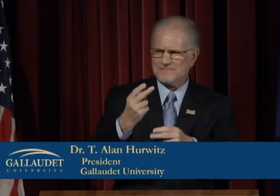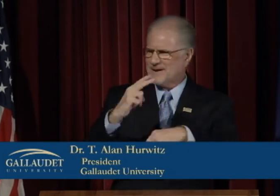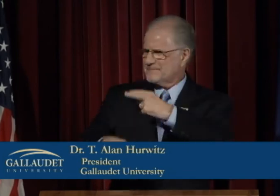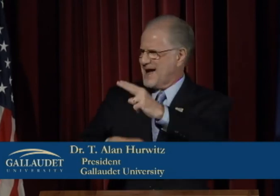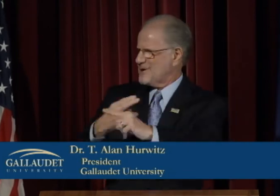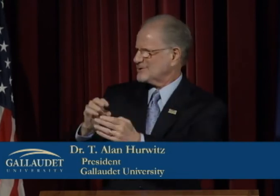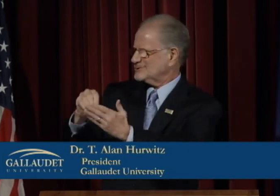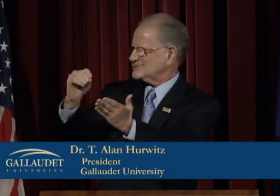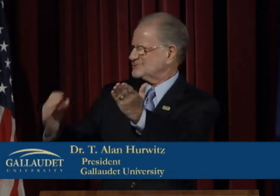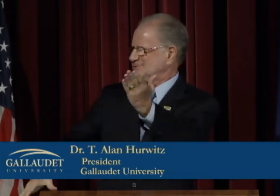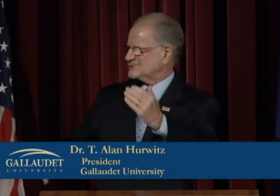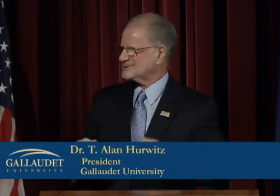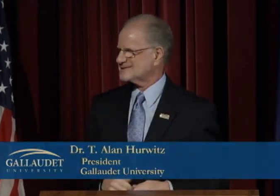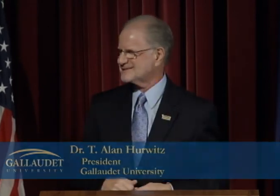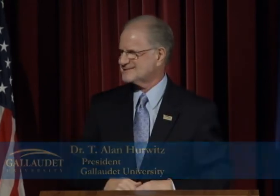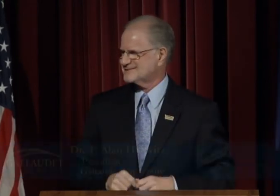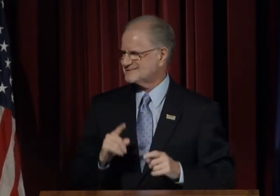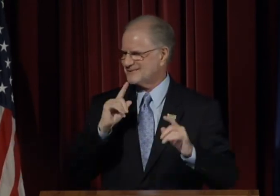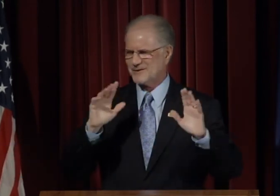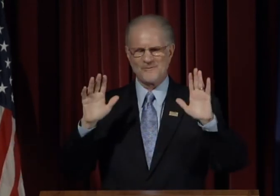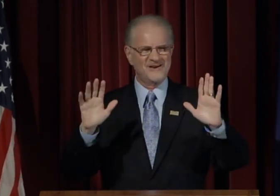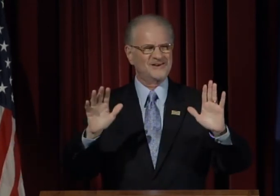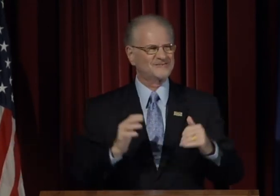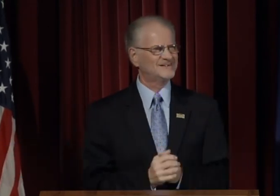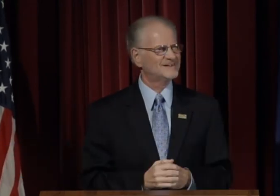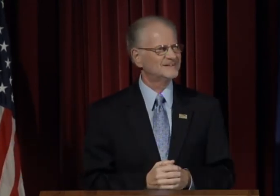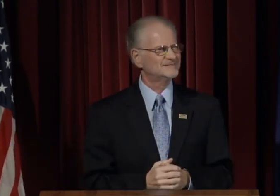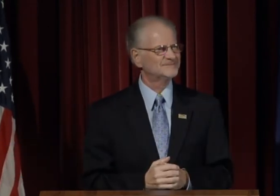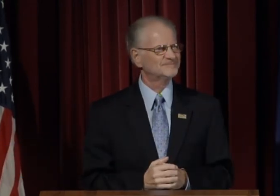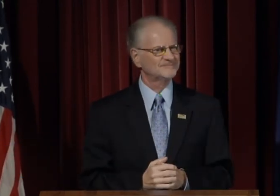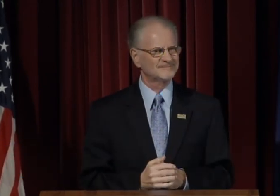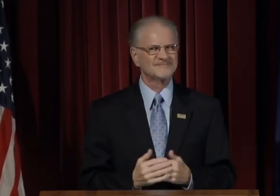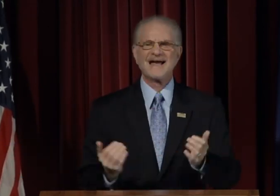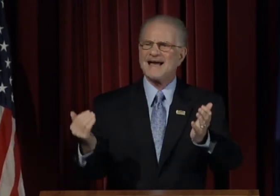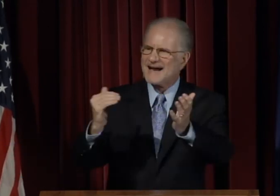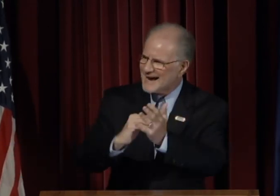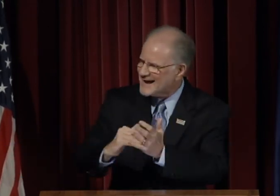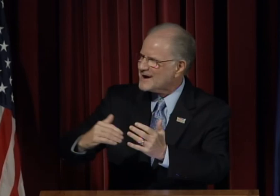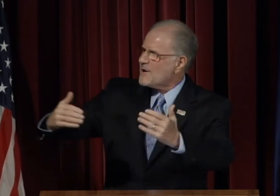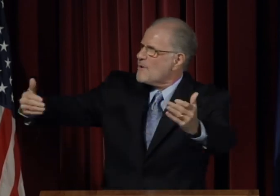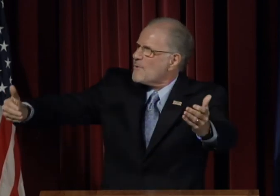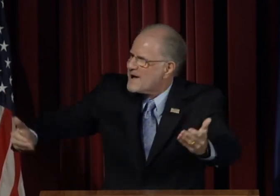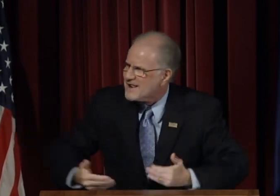Really, it's all about the students. Again, welcome back.